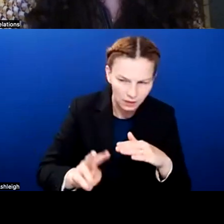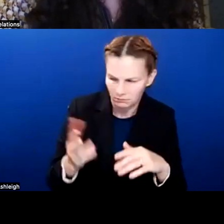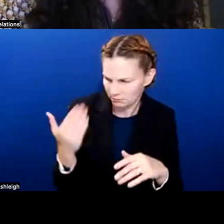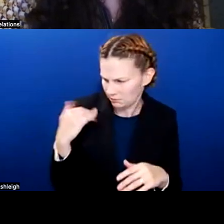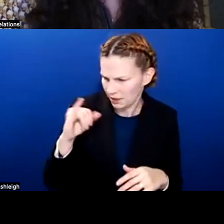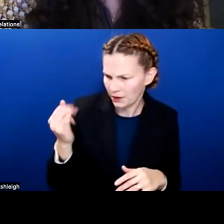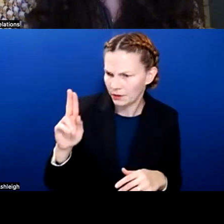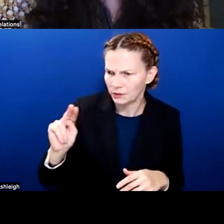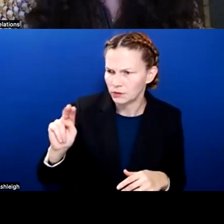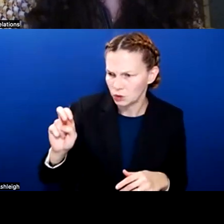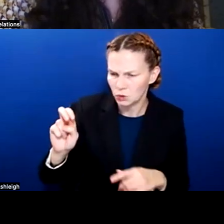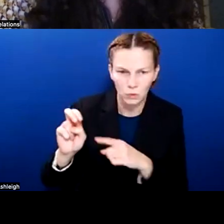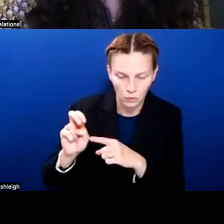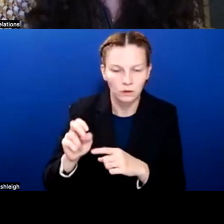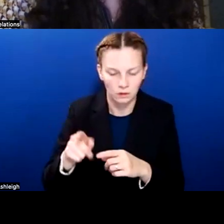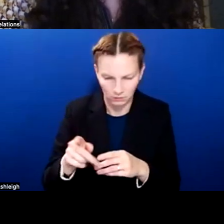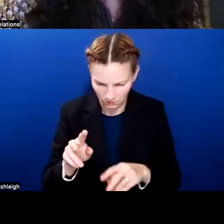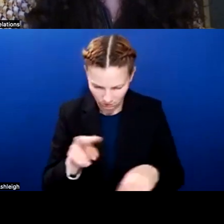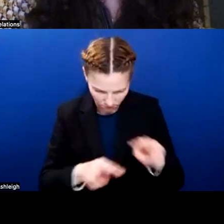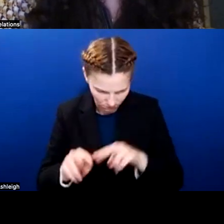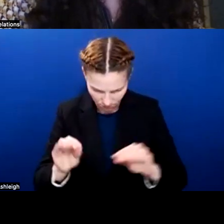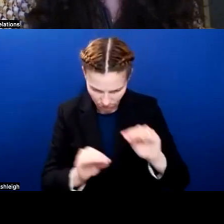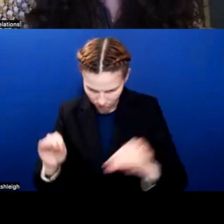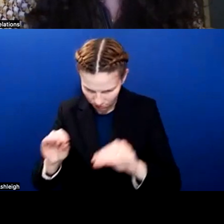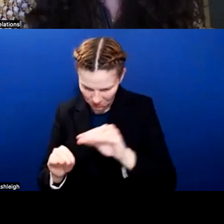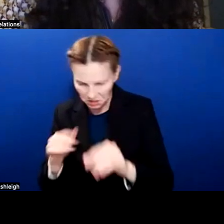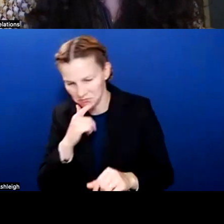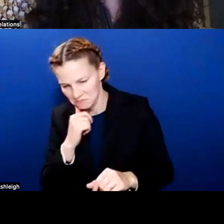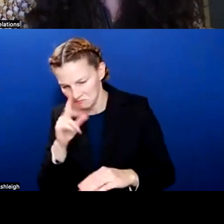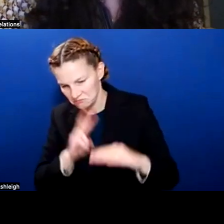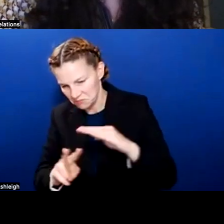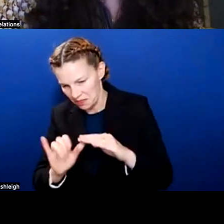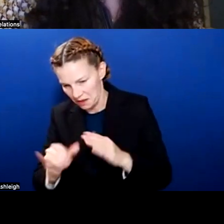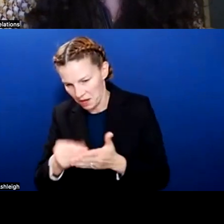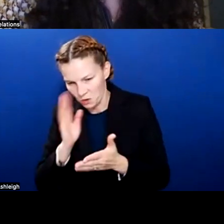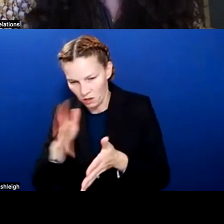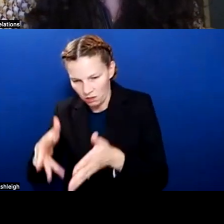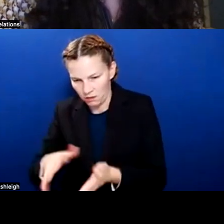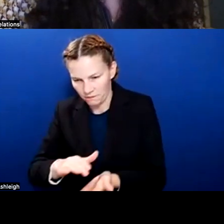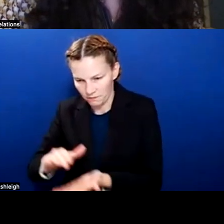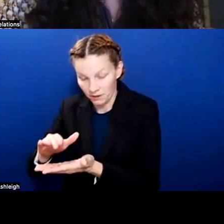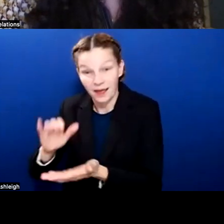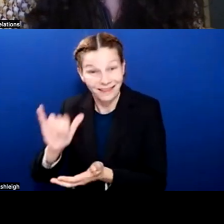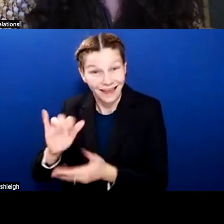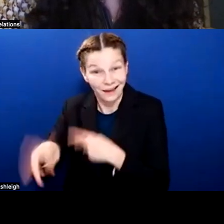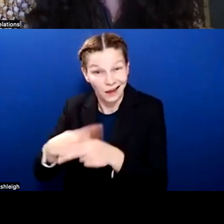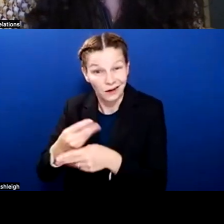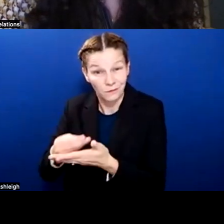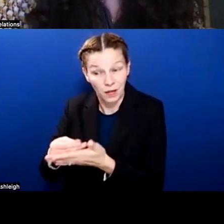And that allowed us really to balance the budget and be able to give almost, as I said, the $20 million raise for our teachers and staff. So, right, Dennis?